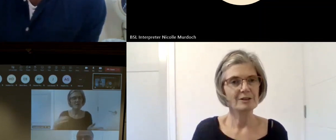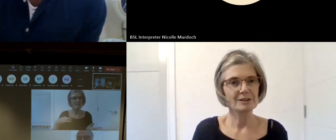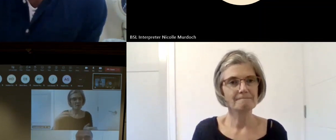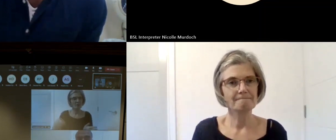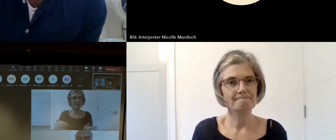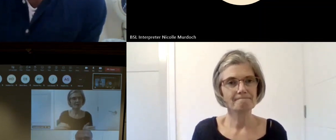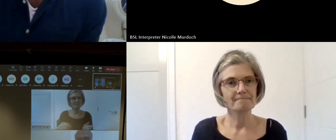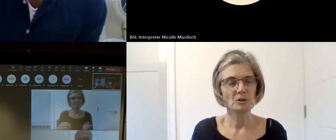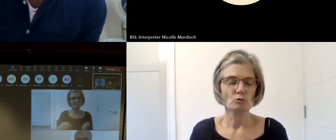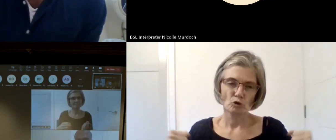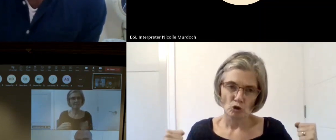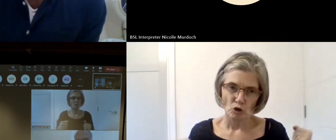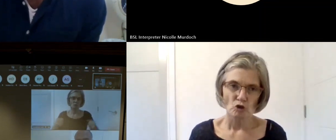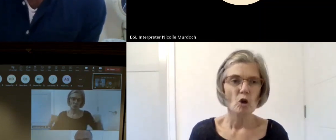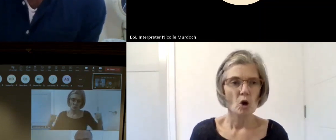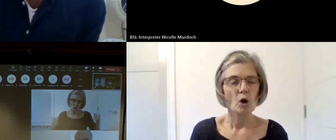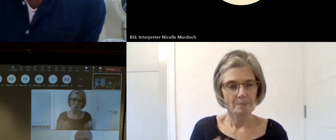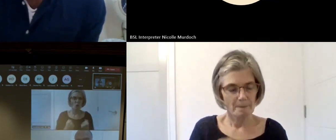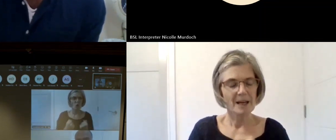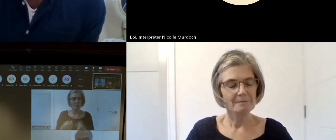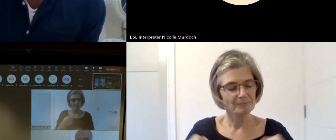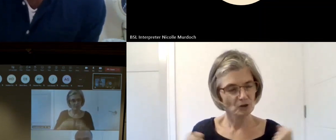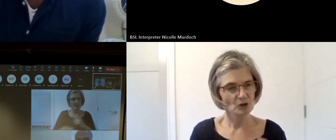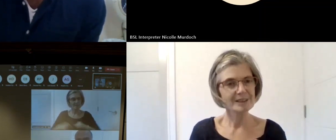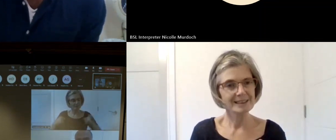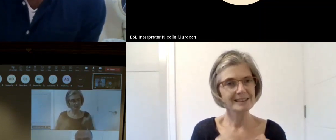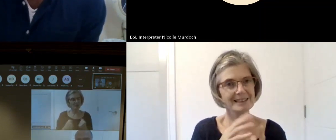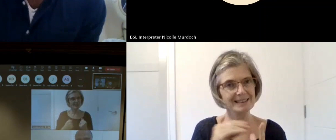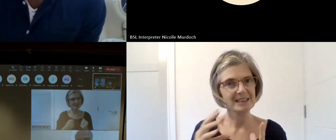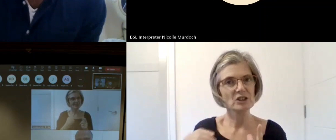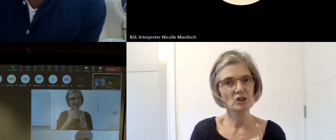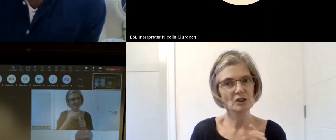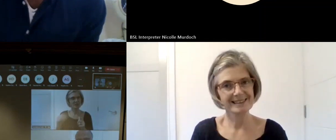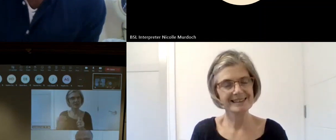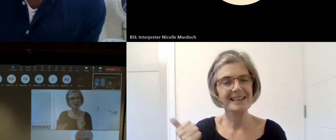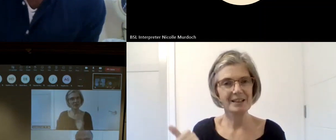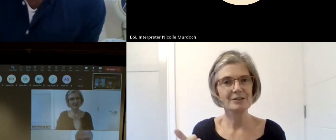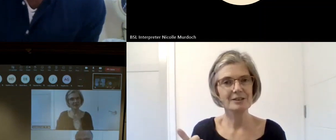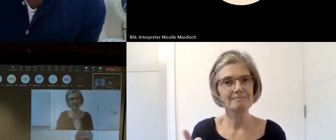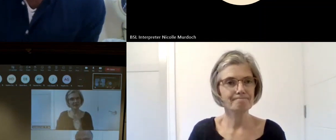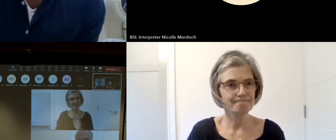using those digital skills to share it recently but I I'm not an activist so I like I can't I've